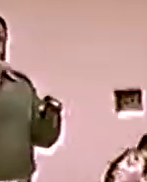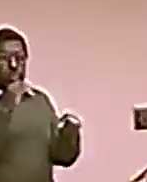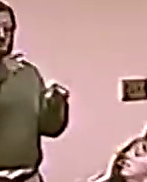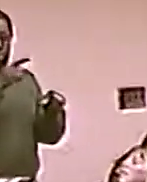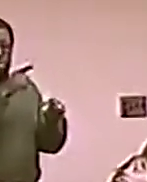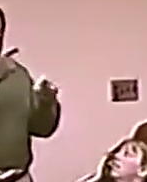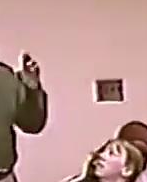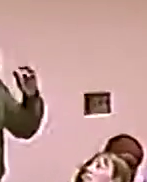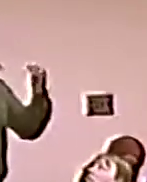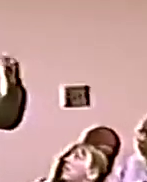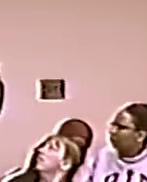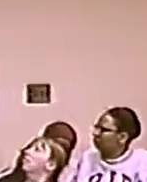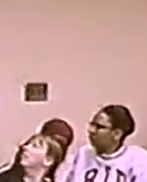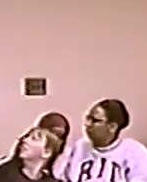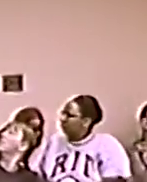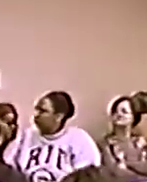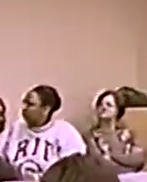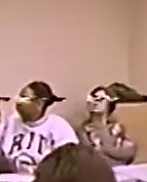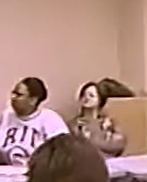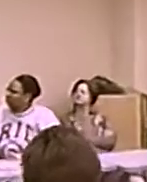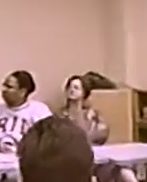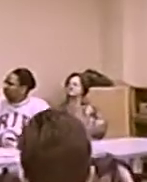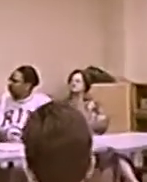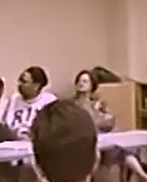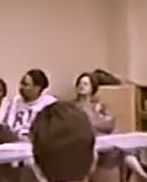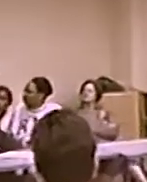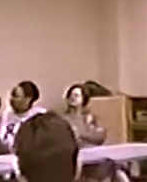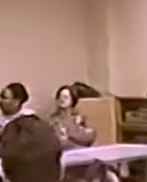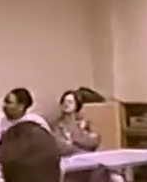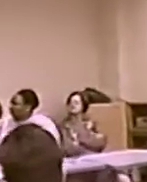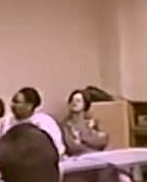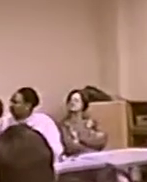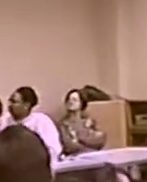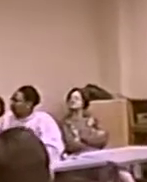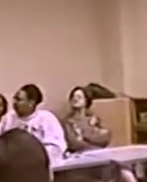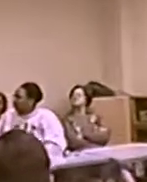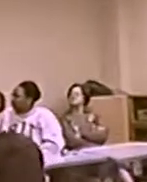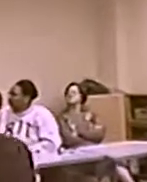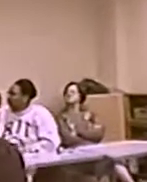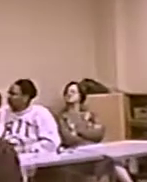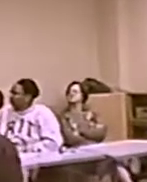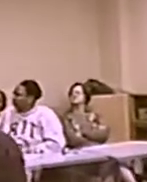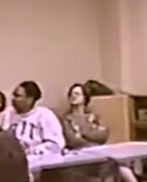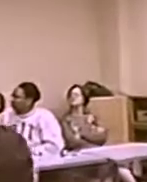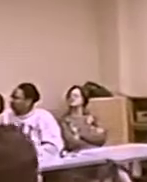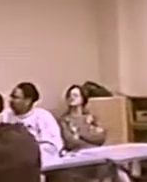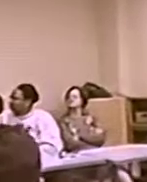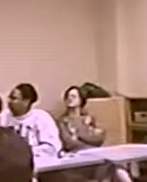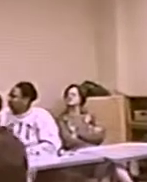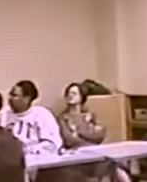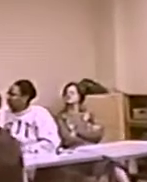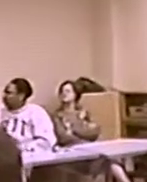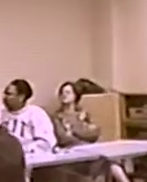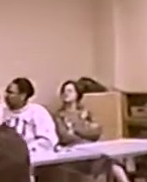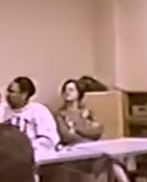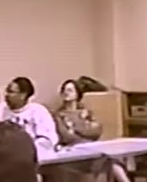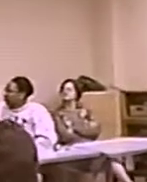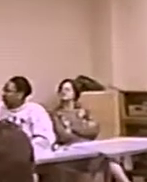INSTEAD, I HAVE A STANDARD-- [PERSON COUGHING] BUT I THINK IT IS ... ACCEPTED.